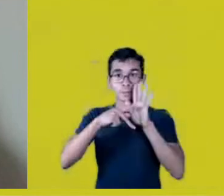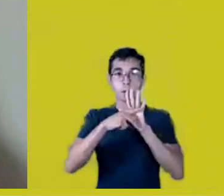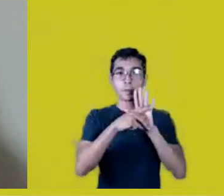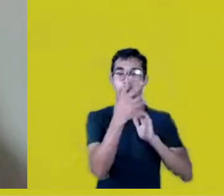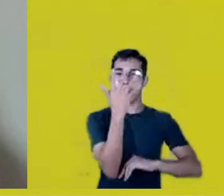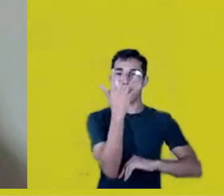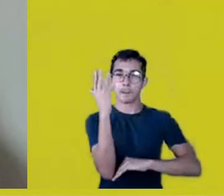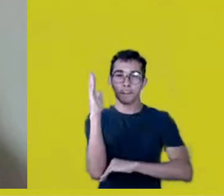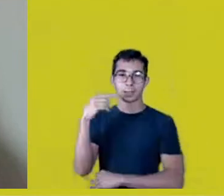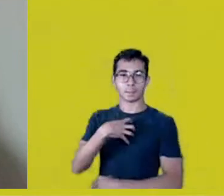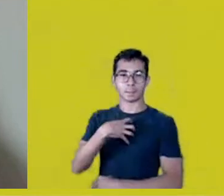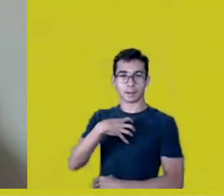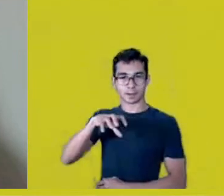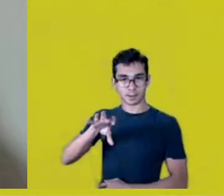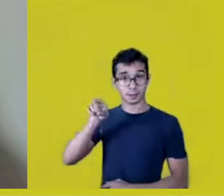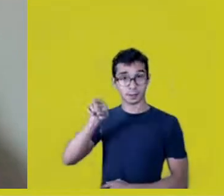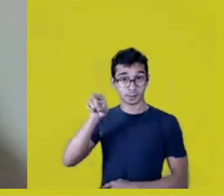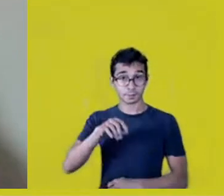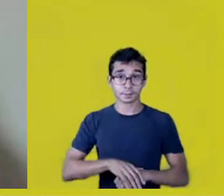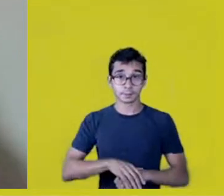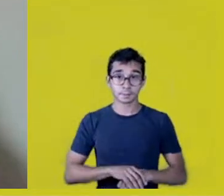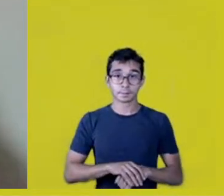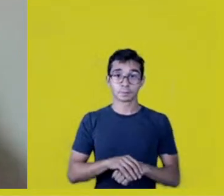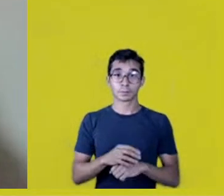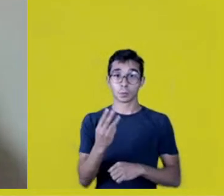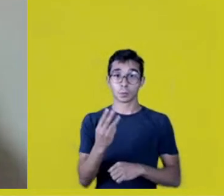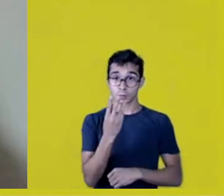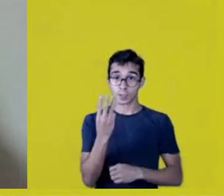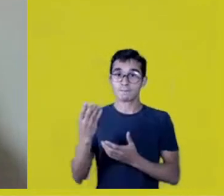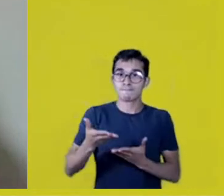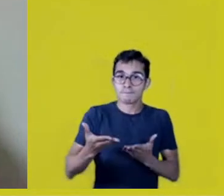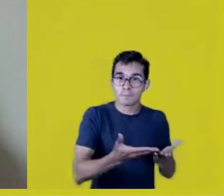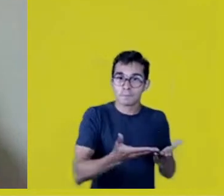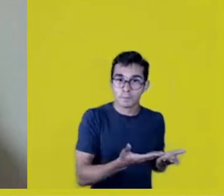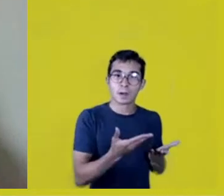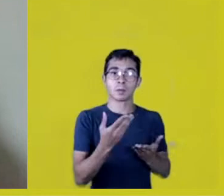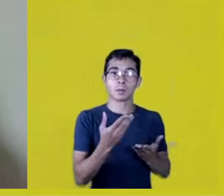leaderships who articulate thought and struggle in their territories,